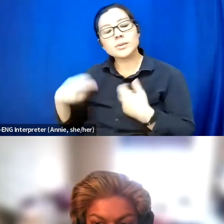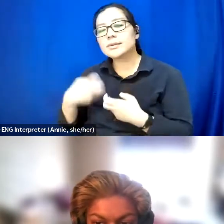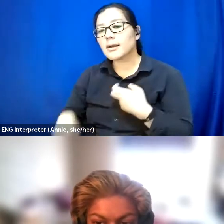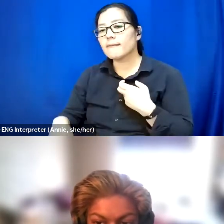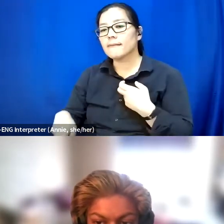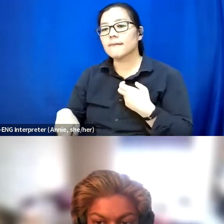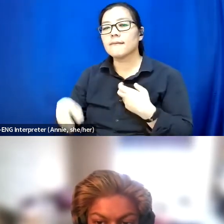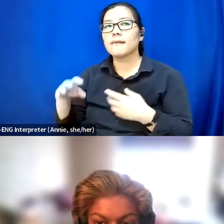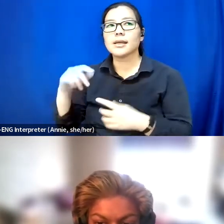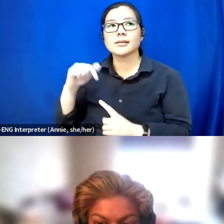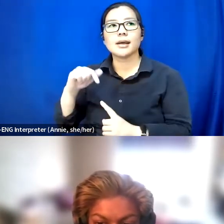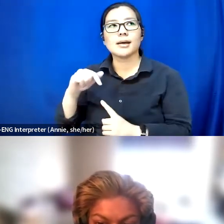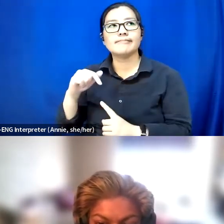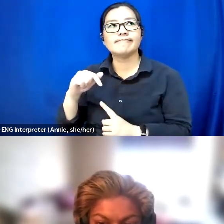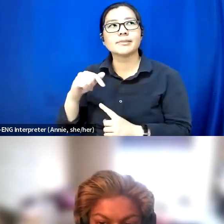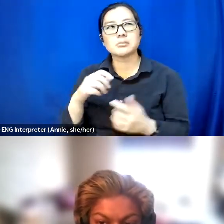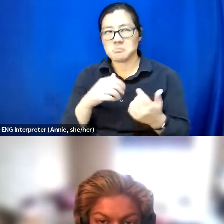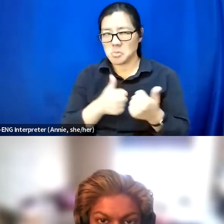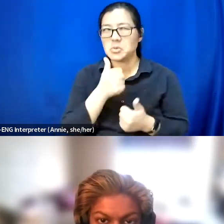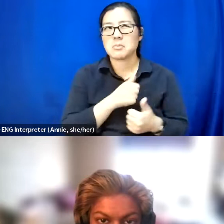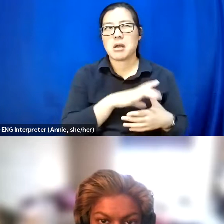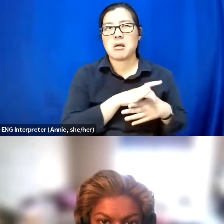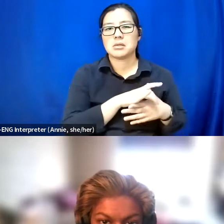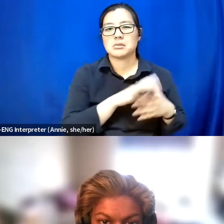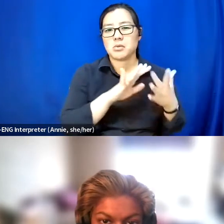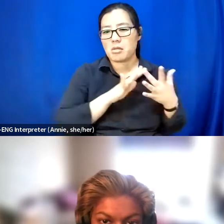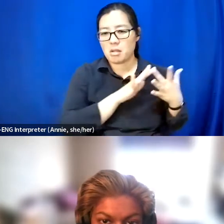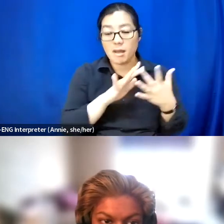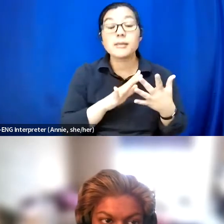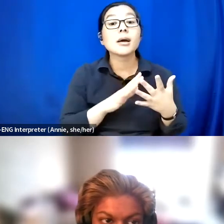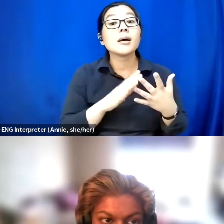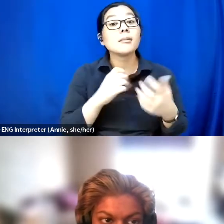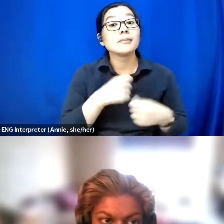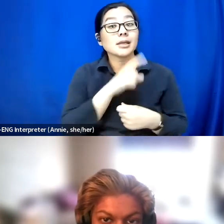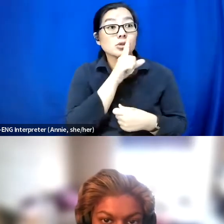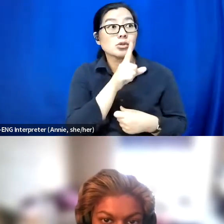I guess it's just ensuring that things are as accessible as possible.